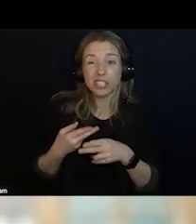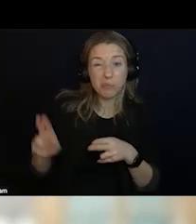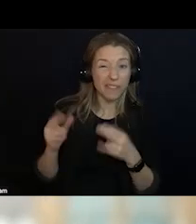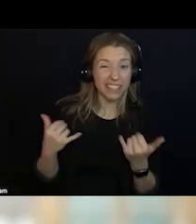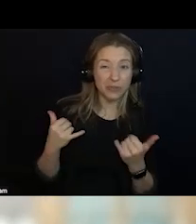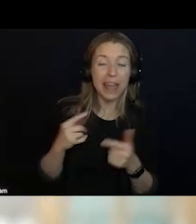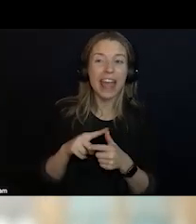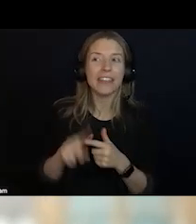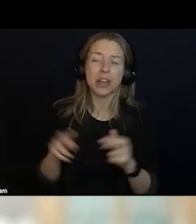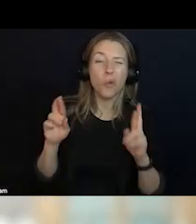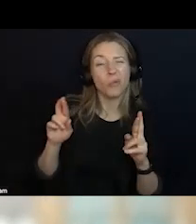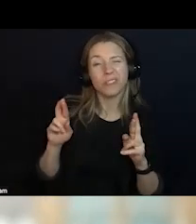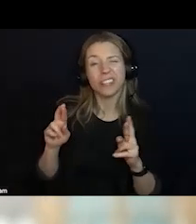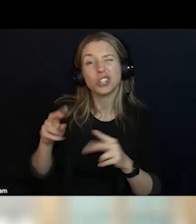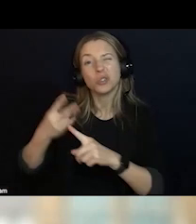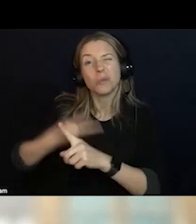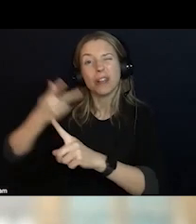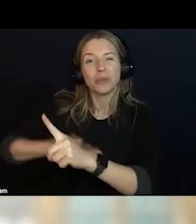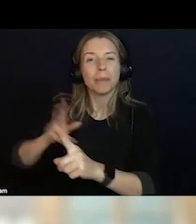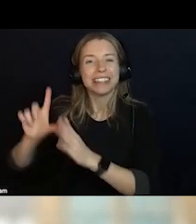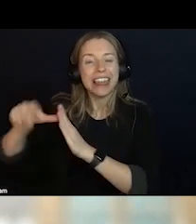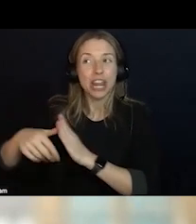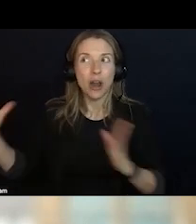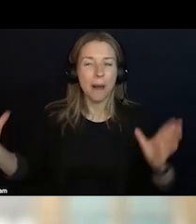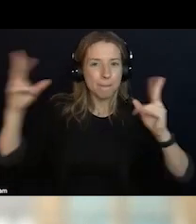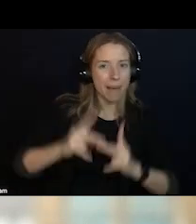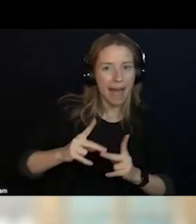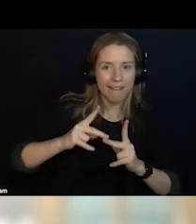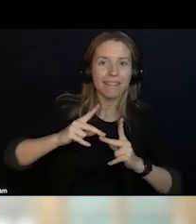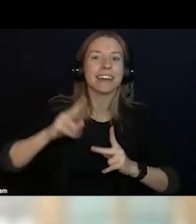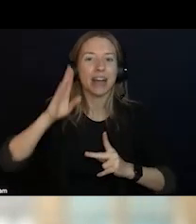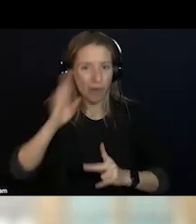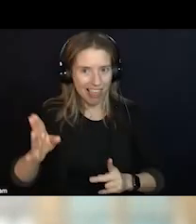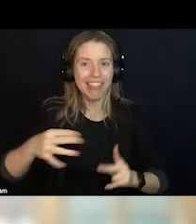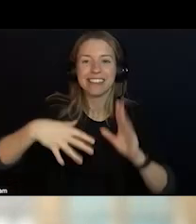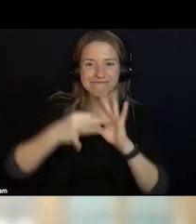AND GOTTEN DATA ON IT. IT IS VERY UNIQUE